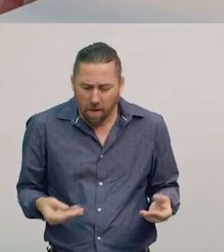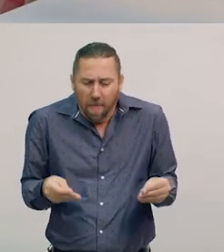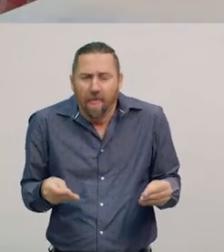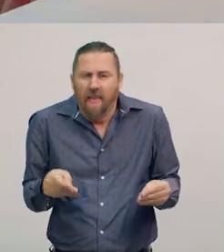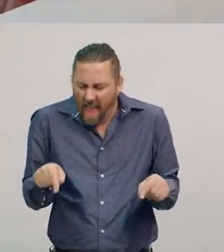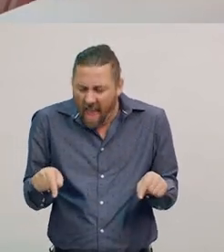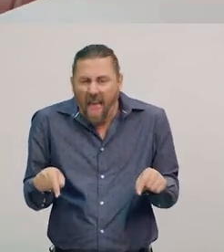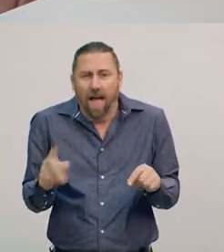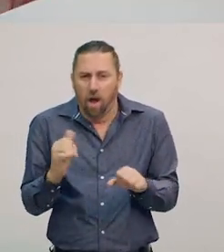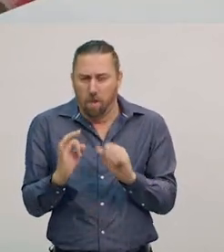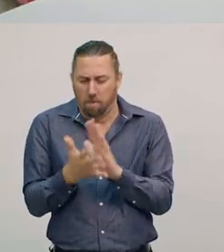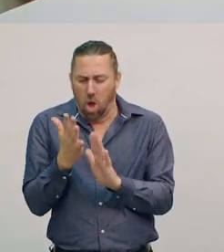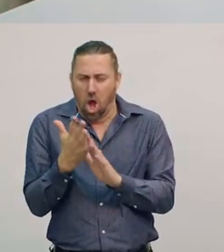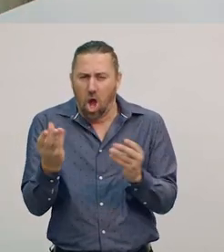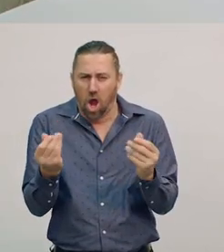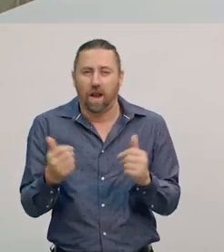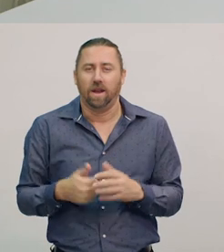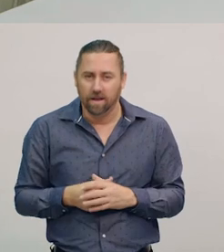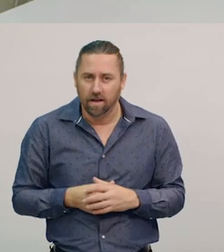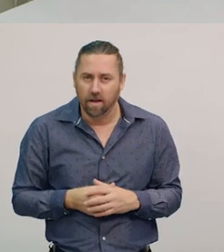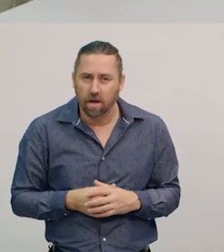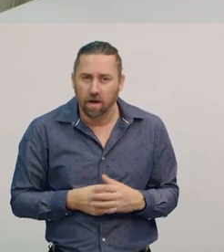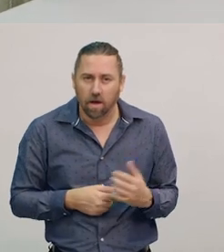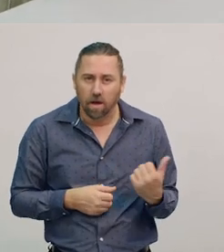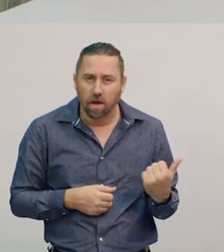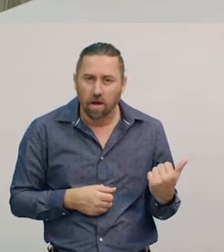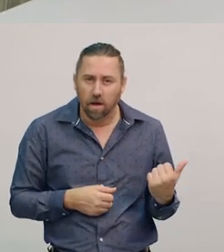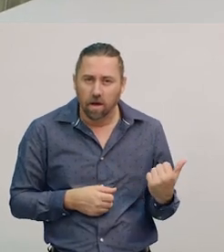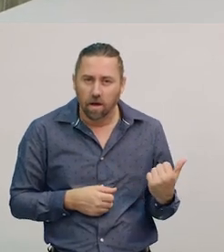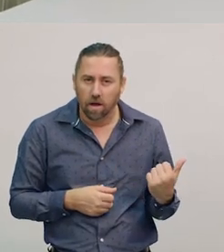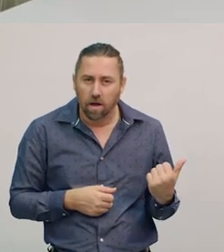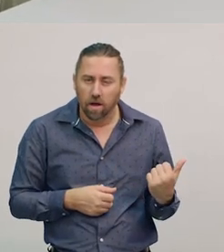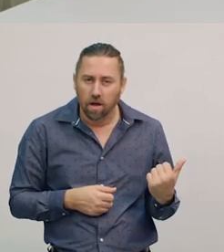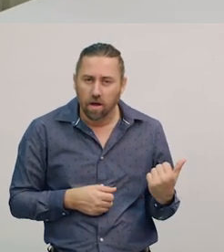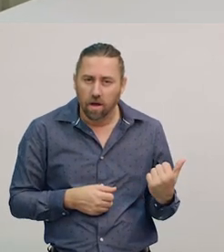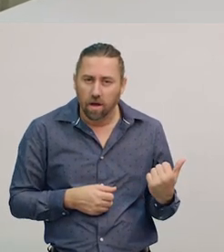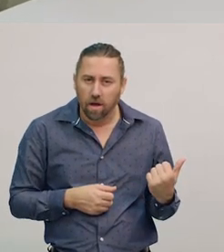Right, I’ll pour that onto the ice.